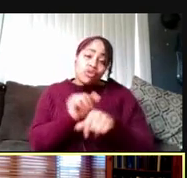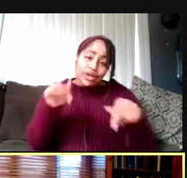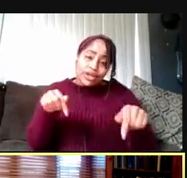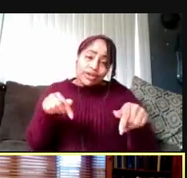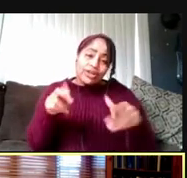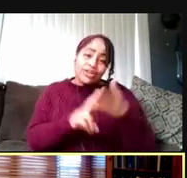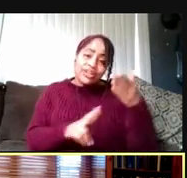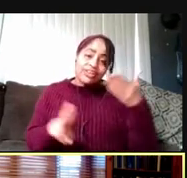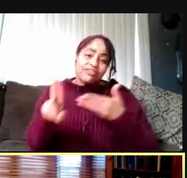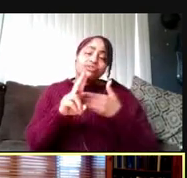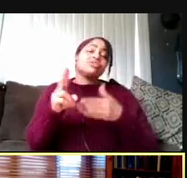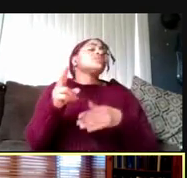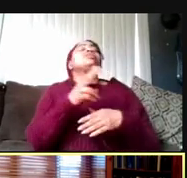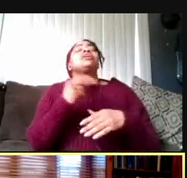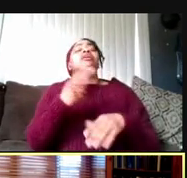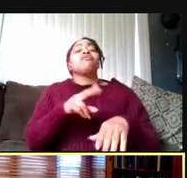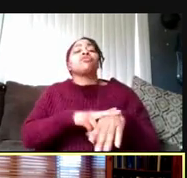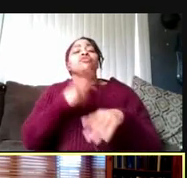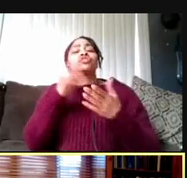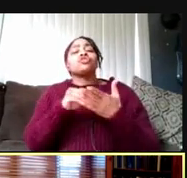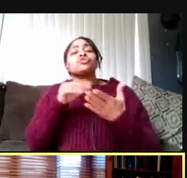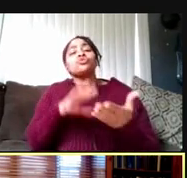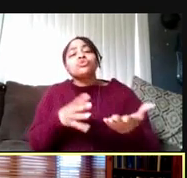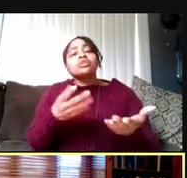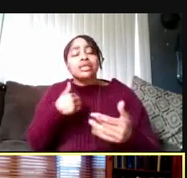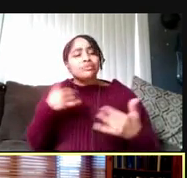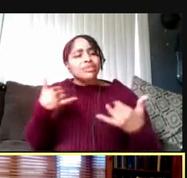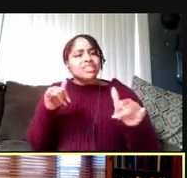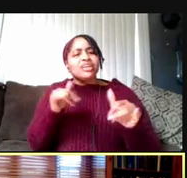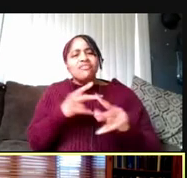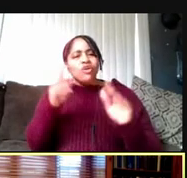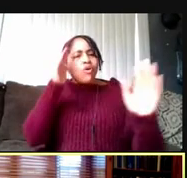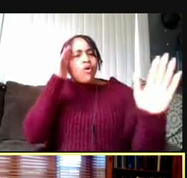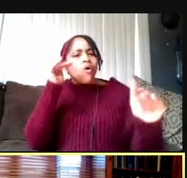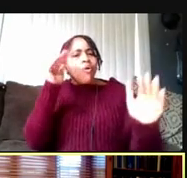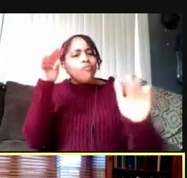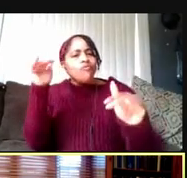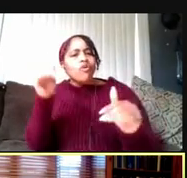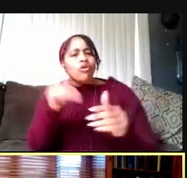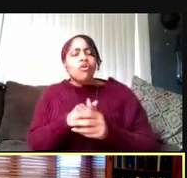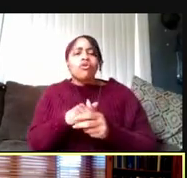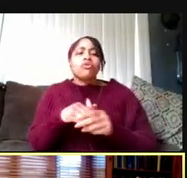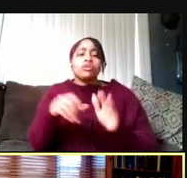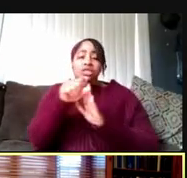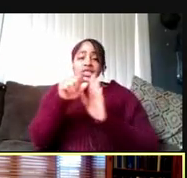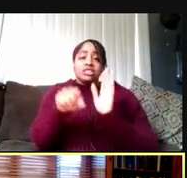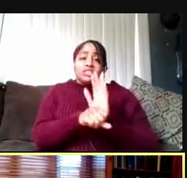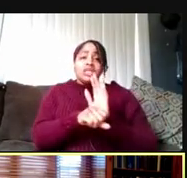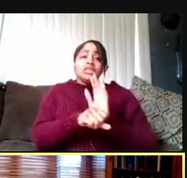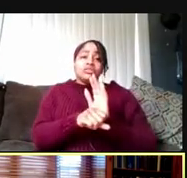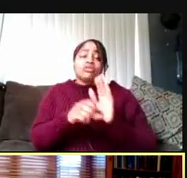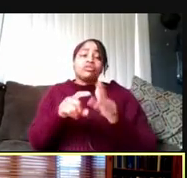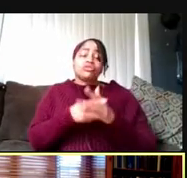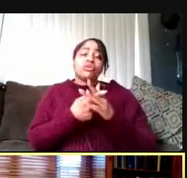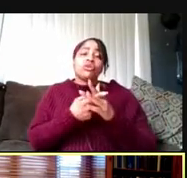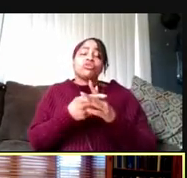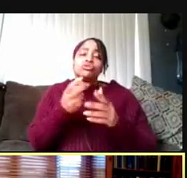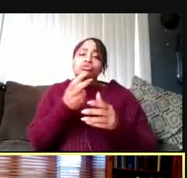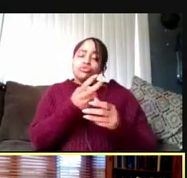and of course for our students. I'm still very hopeful that the state's gonna start switching, I'm predicting in the coming weeks,